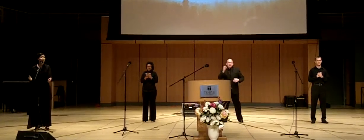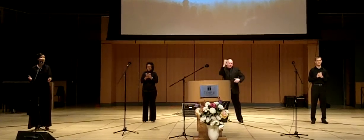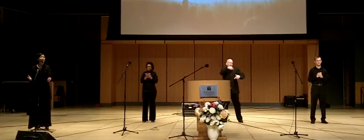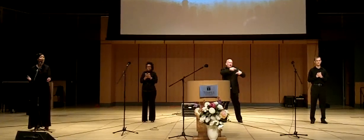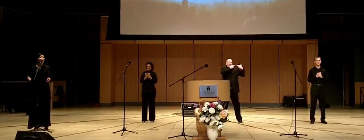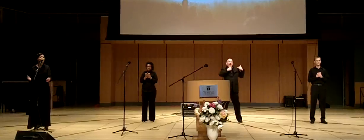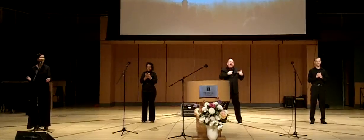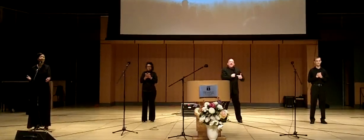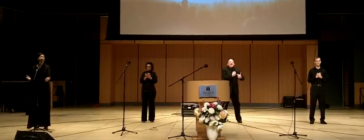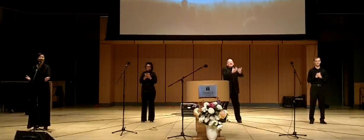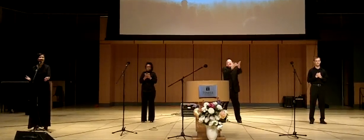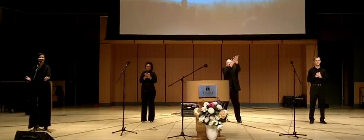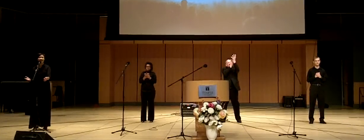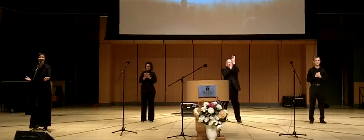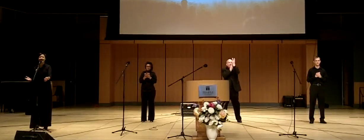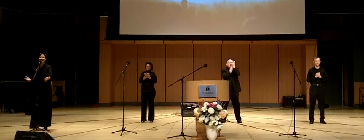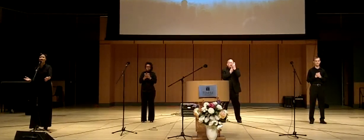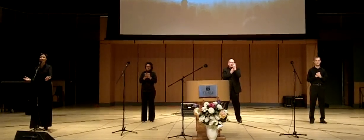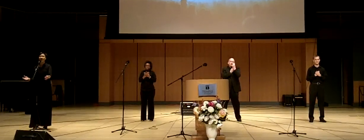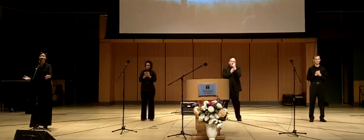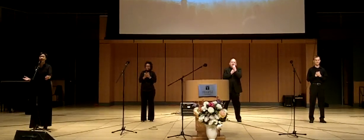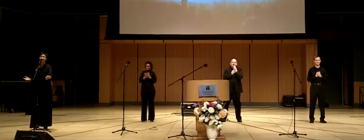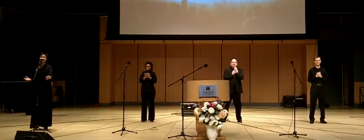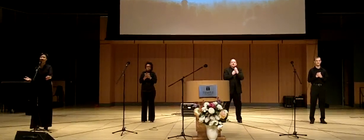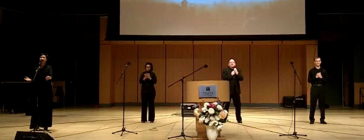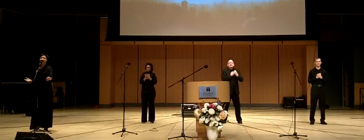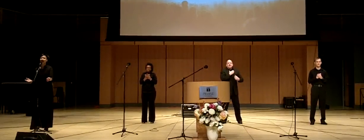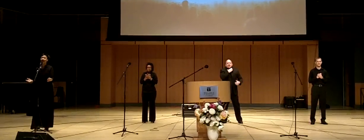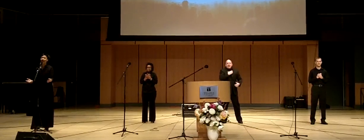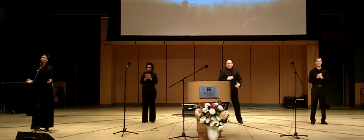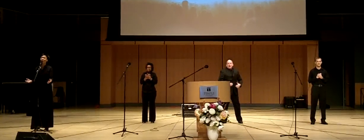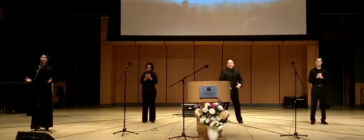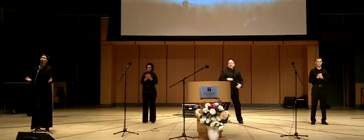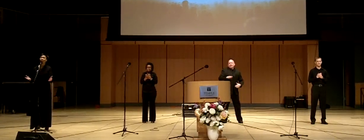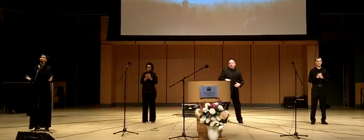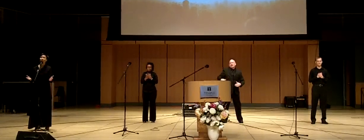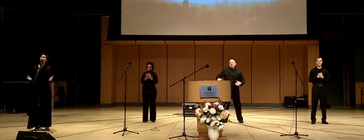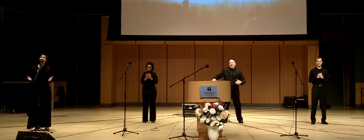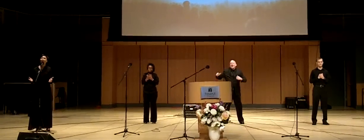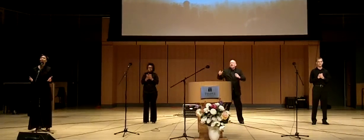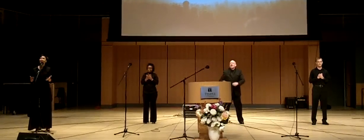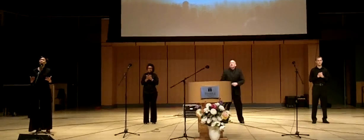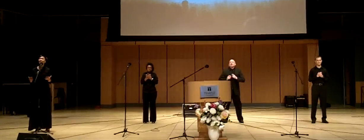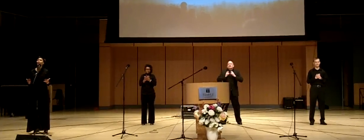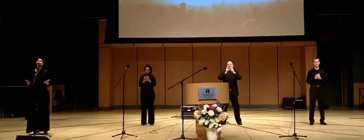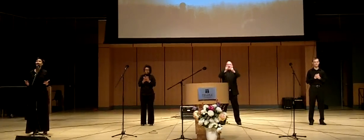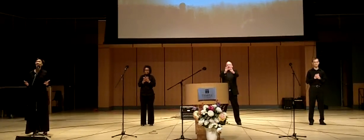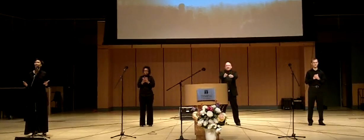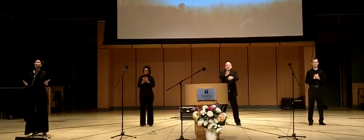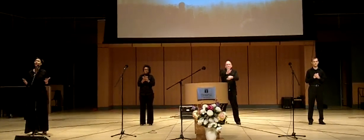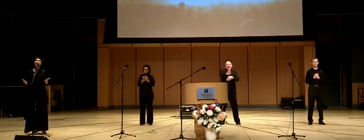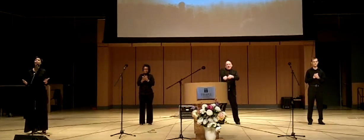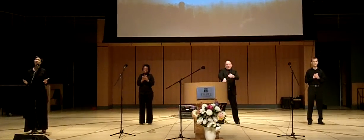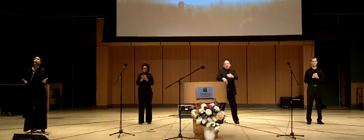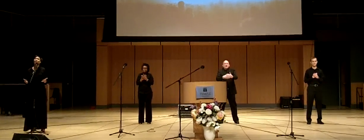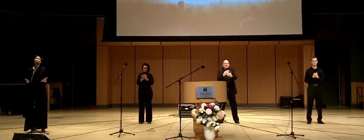he's searching for a heart that is desperate And longing for a child that will give him their all